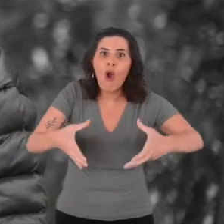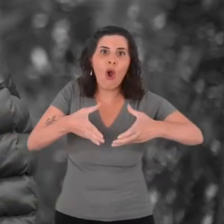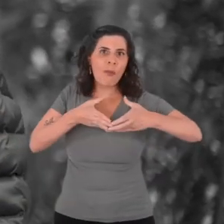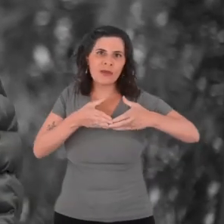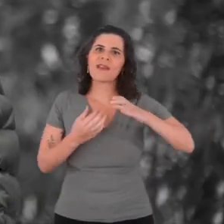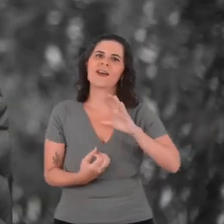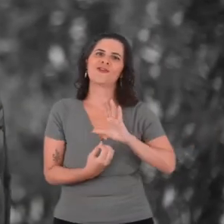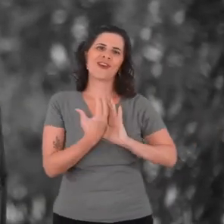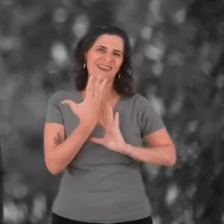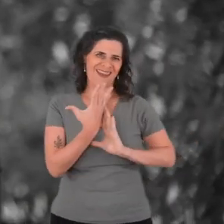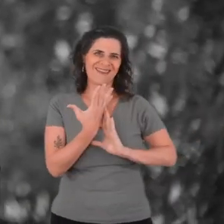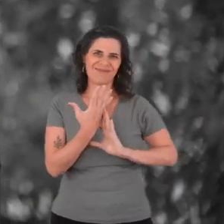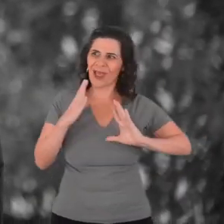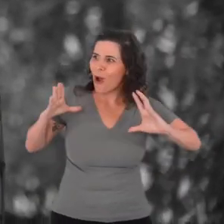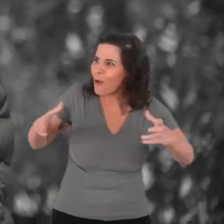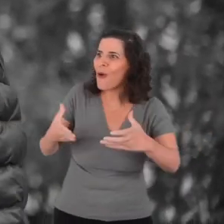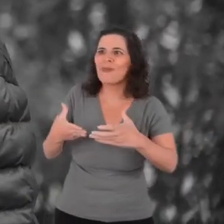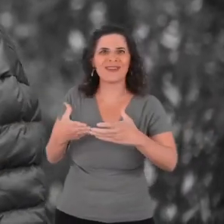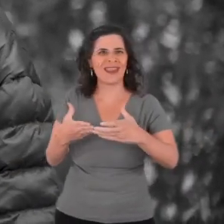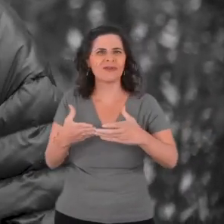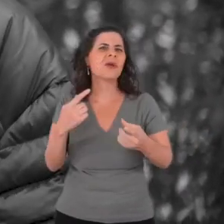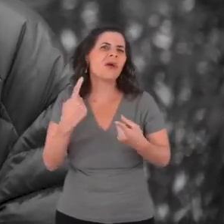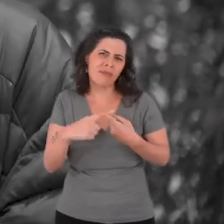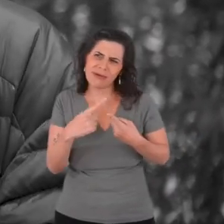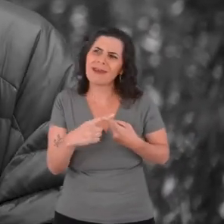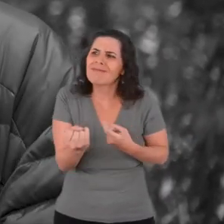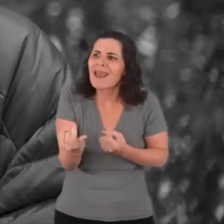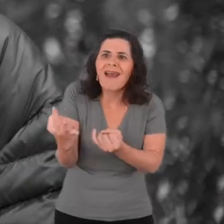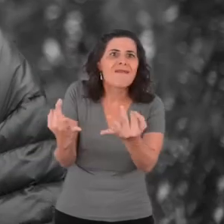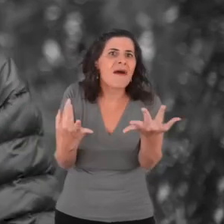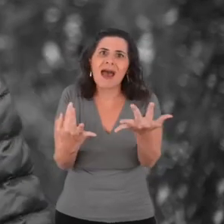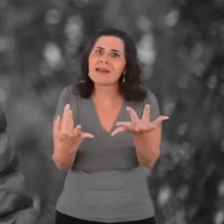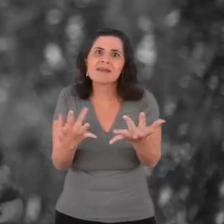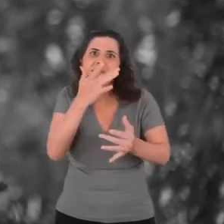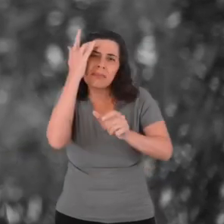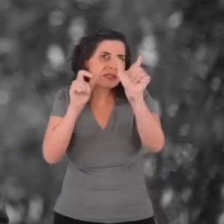Guiven that many of you don't know each other